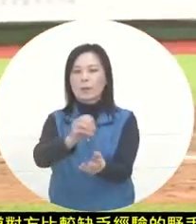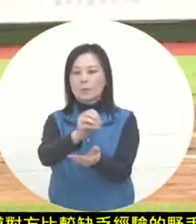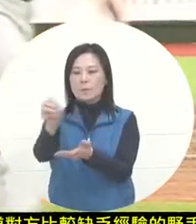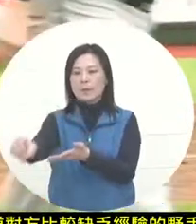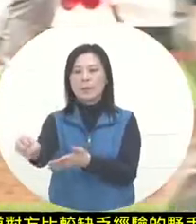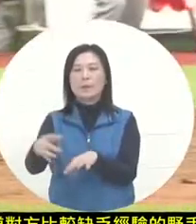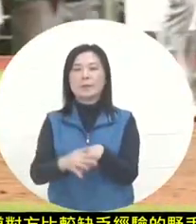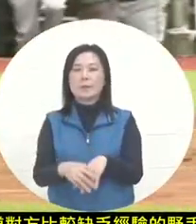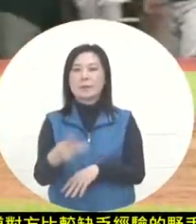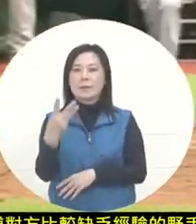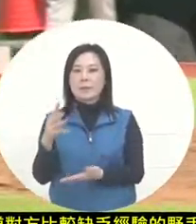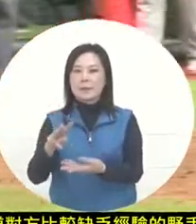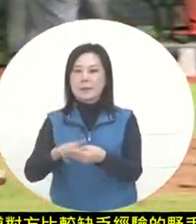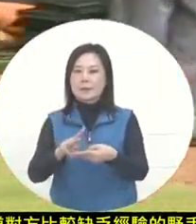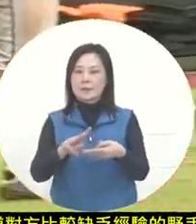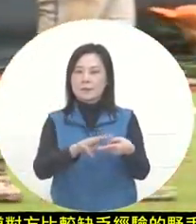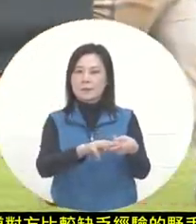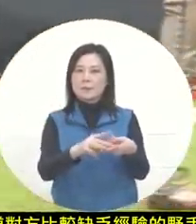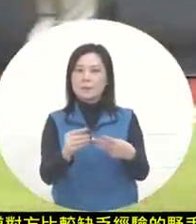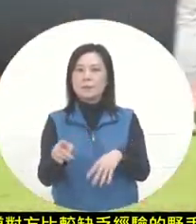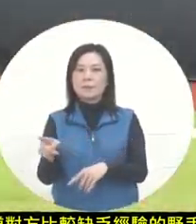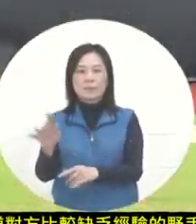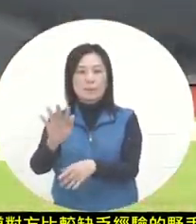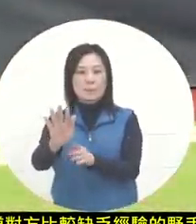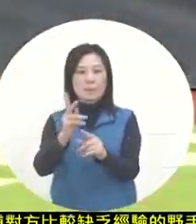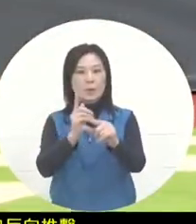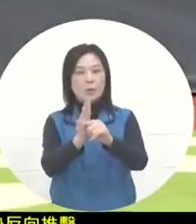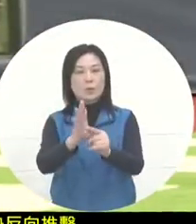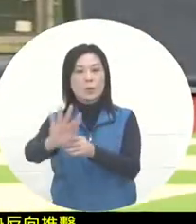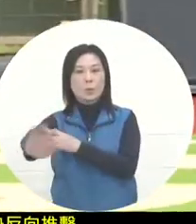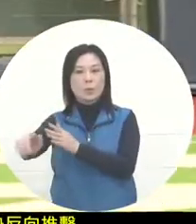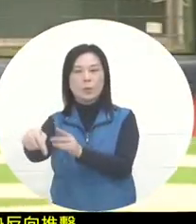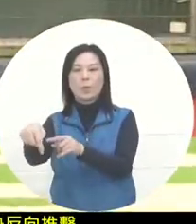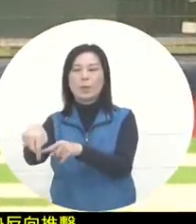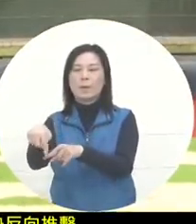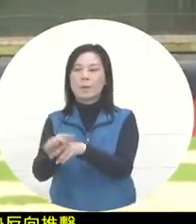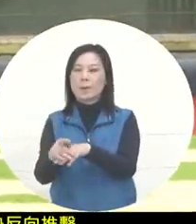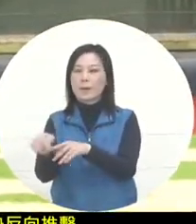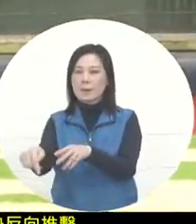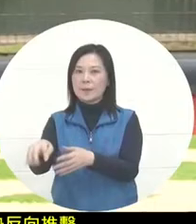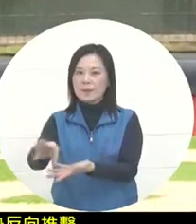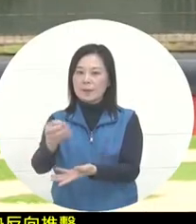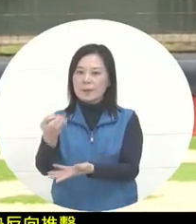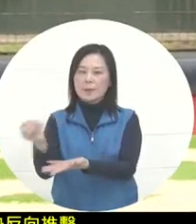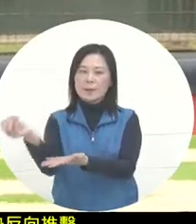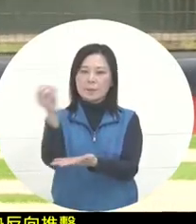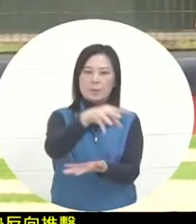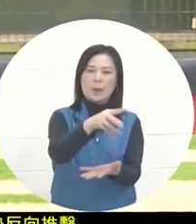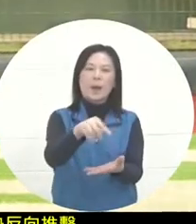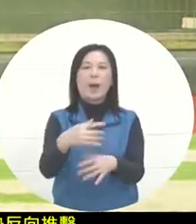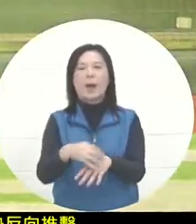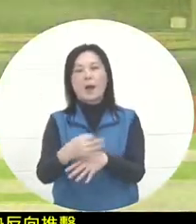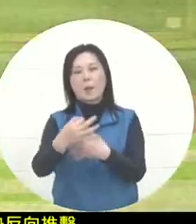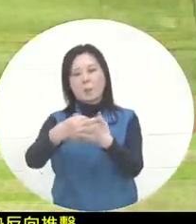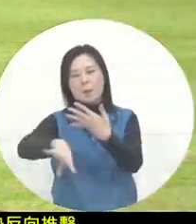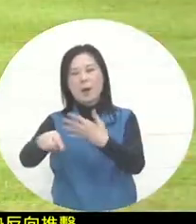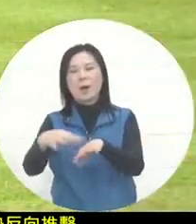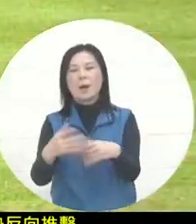, but here again, after the center fielder picked up the ball, the relay pass back from the top play was not done well , so the same